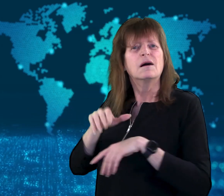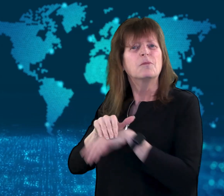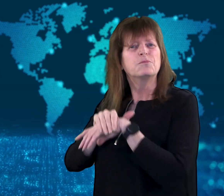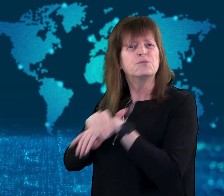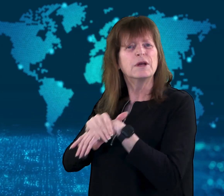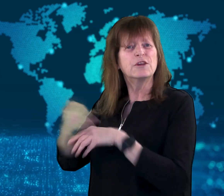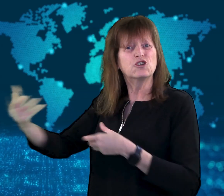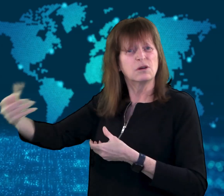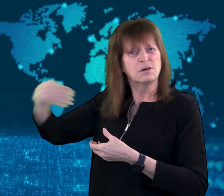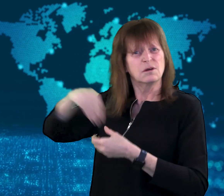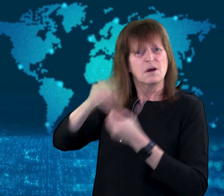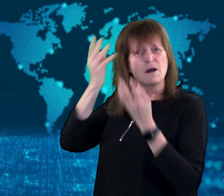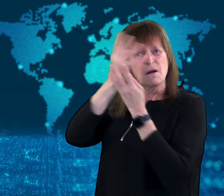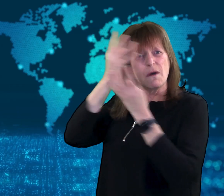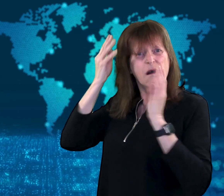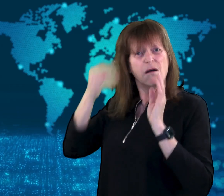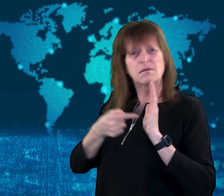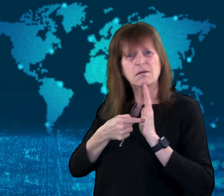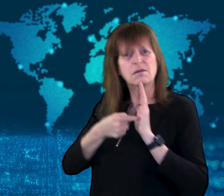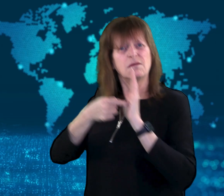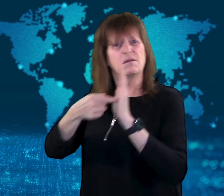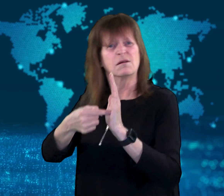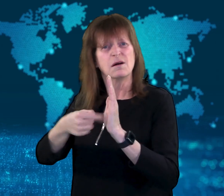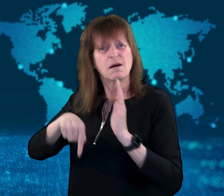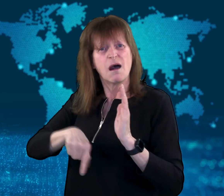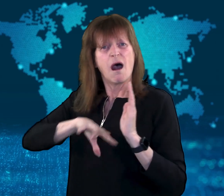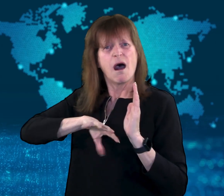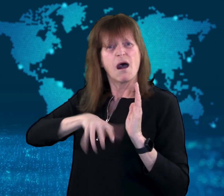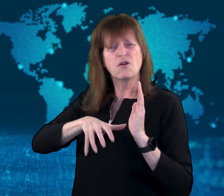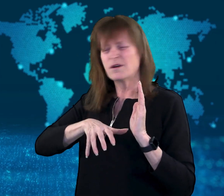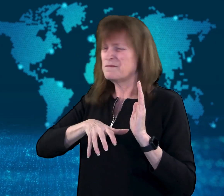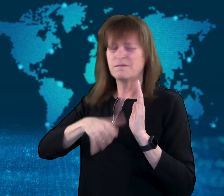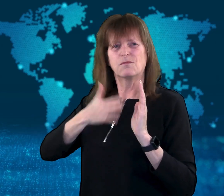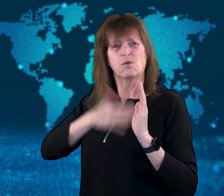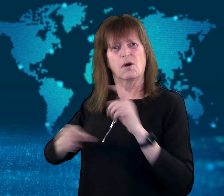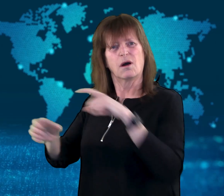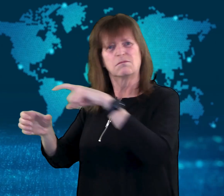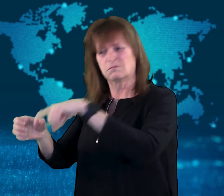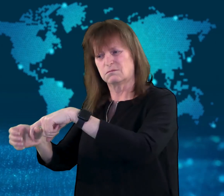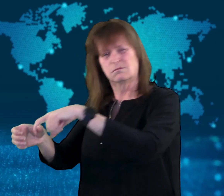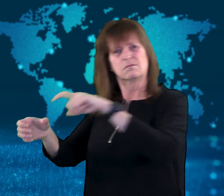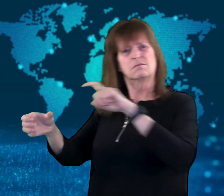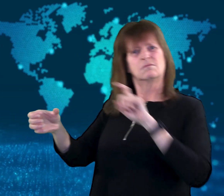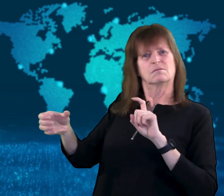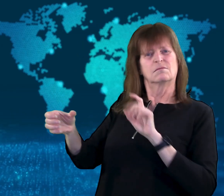Others believe the decision to no longer include the British monarch may